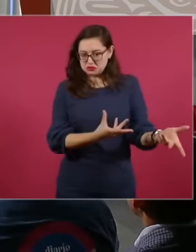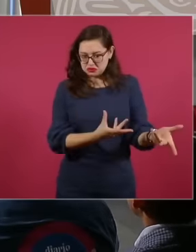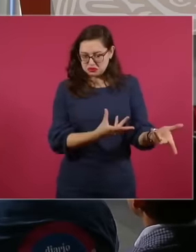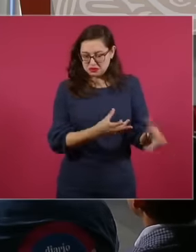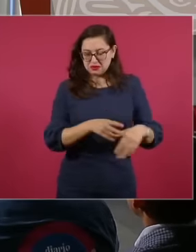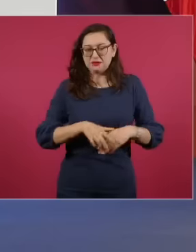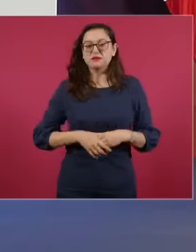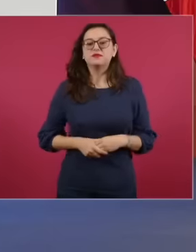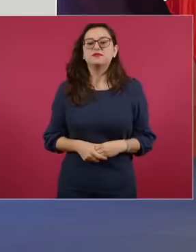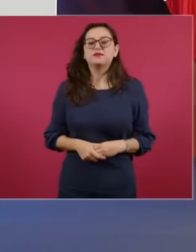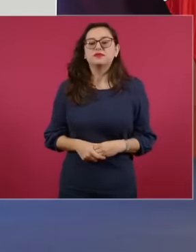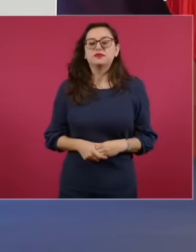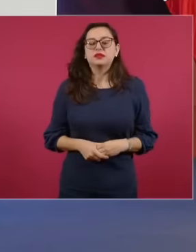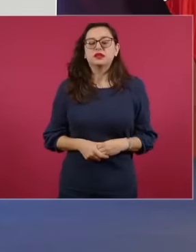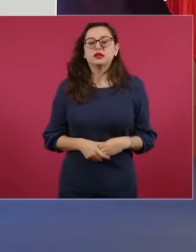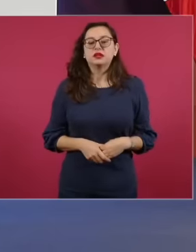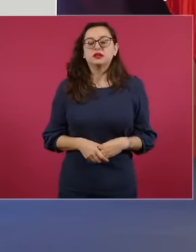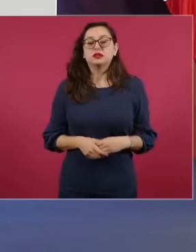they delivered hundreds of